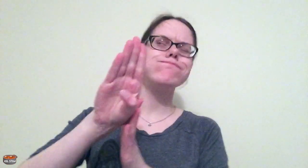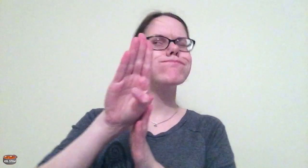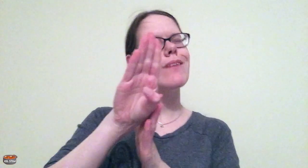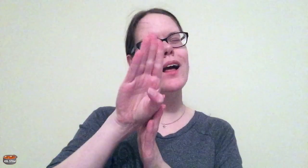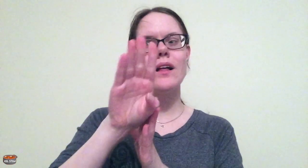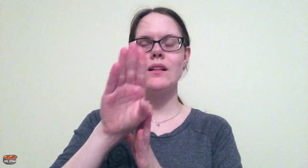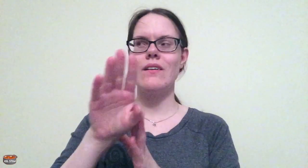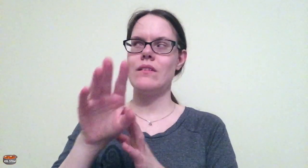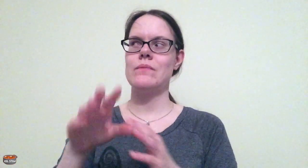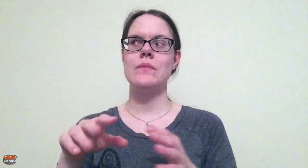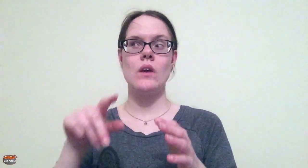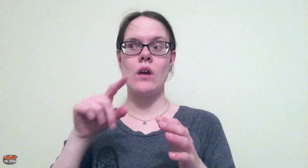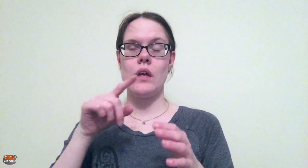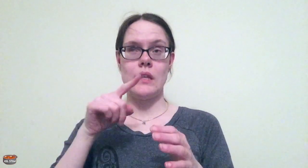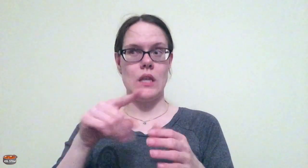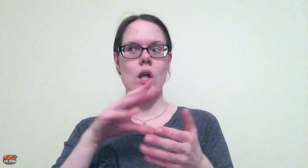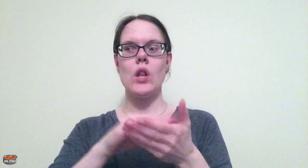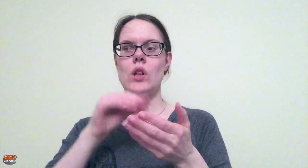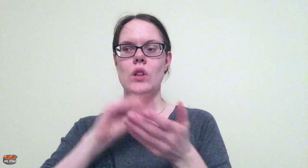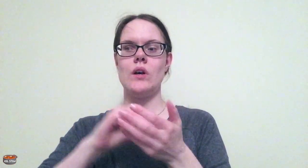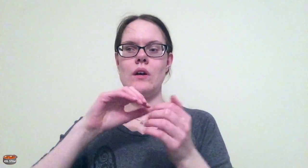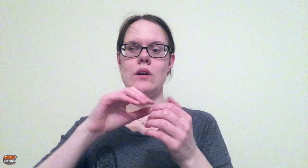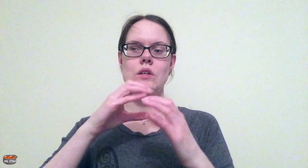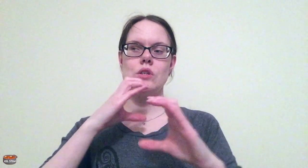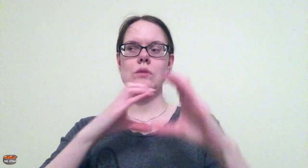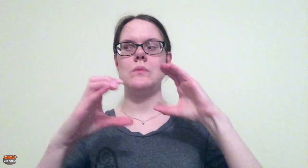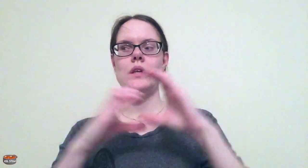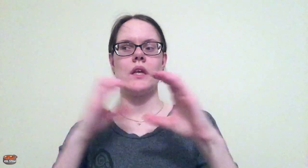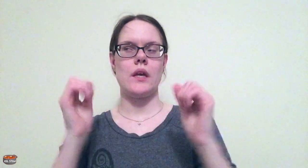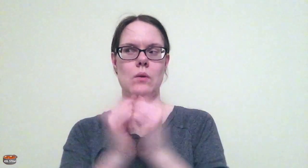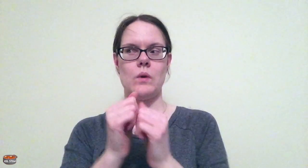his vocabulary skyrockted!